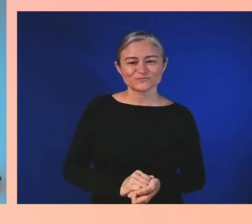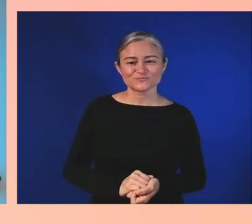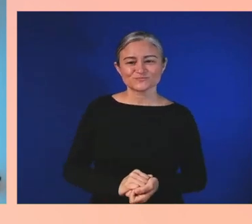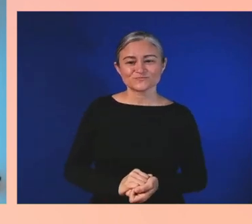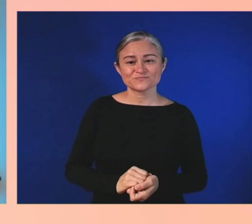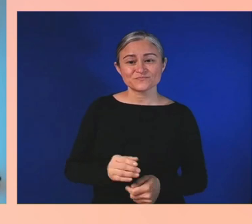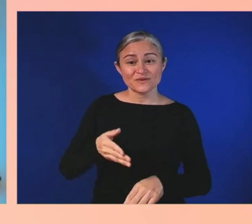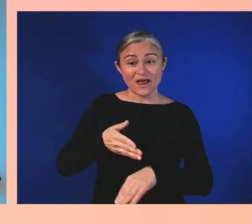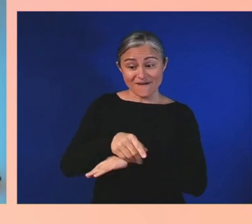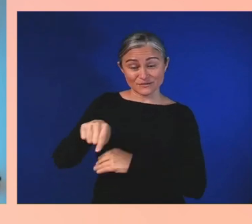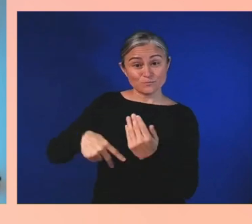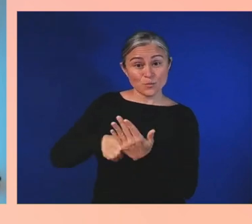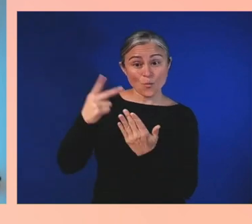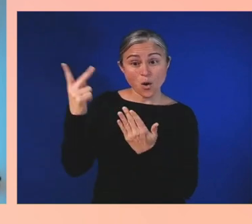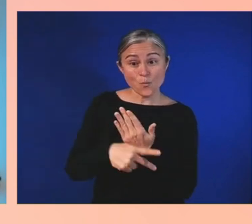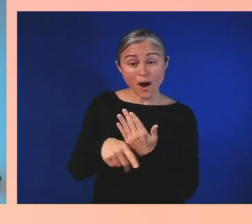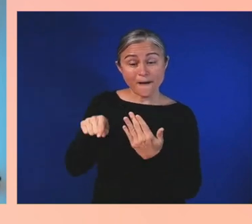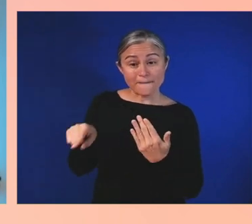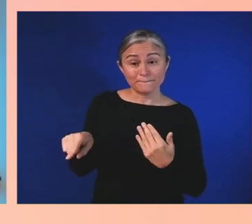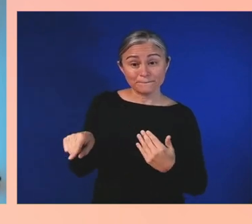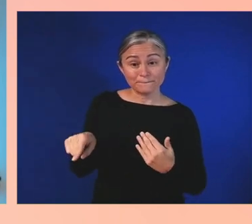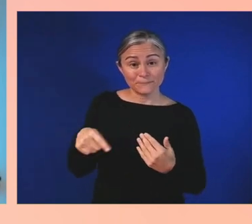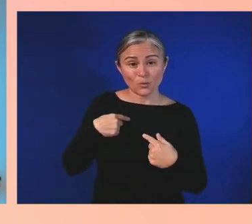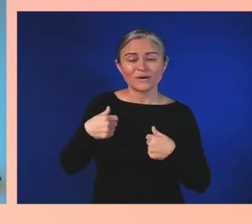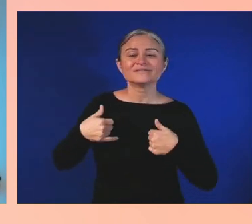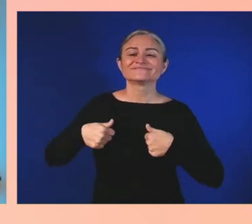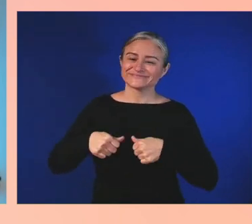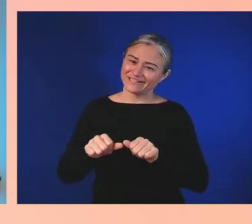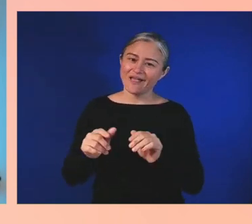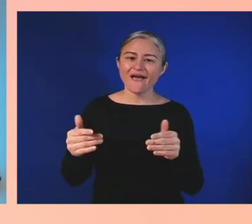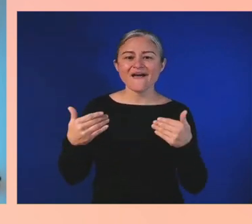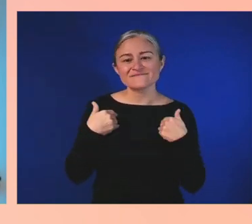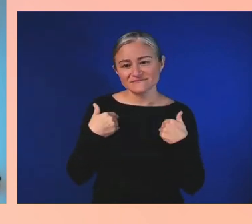a really tight connection with everybody that